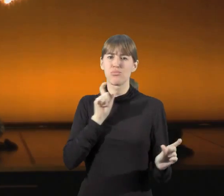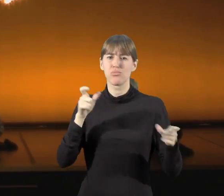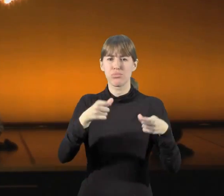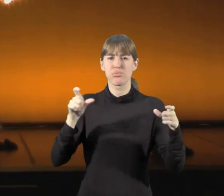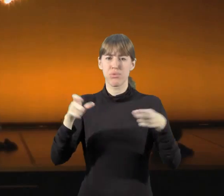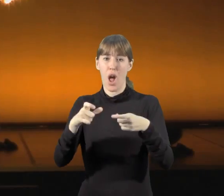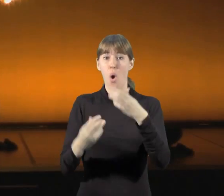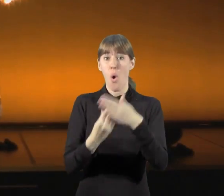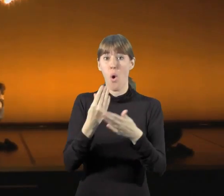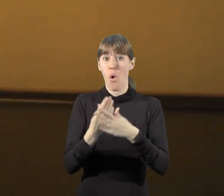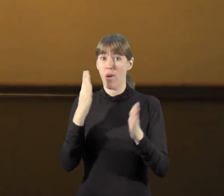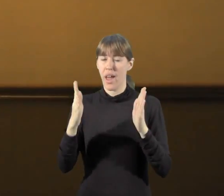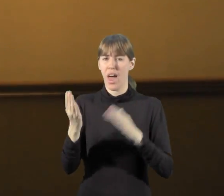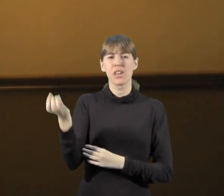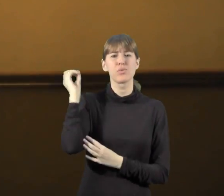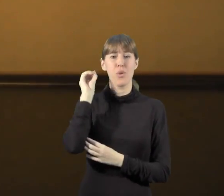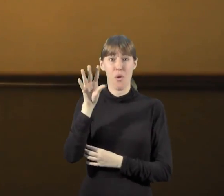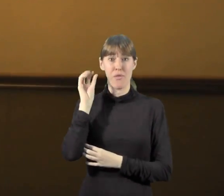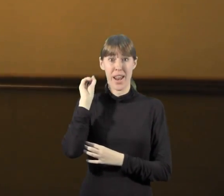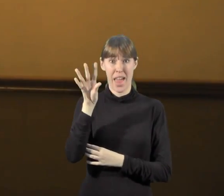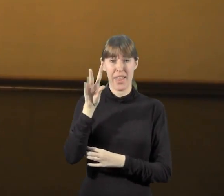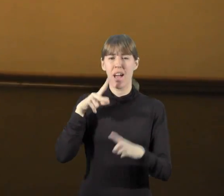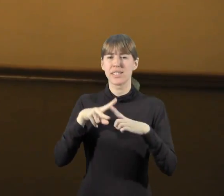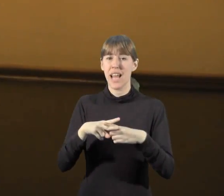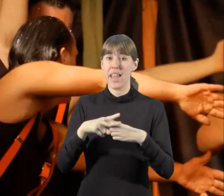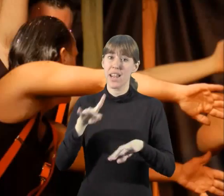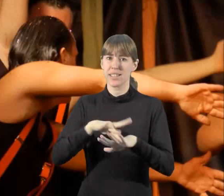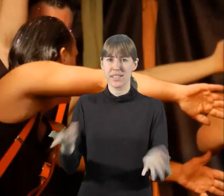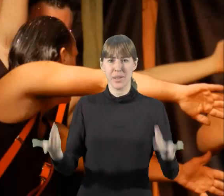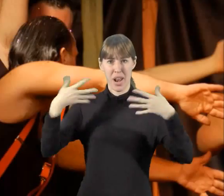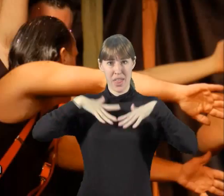meetings, conferences, awareness raising workshops,